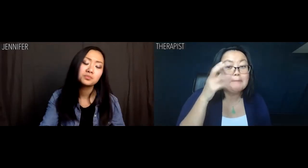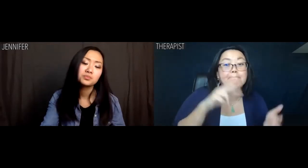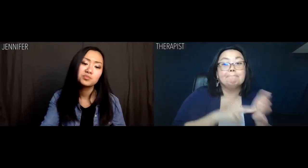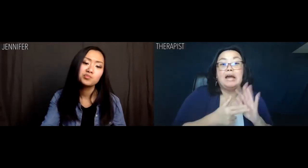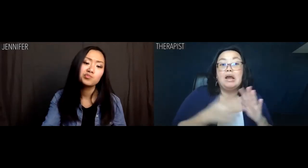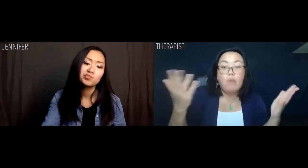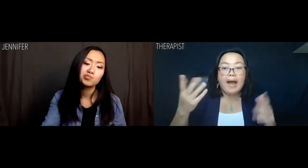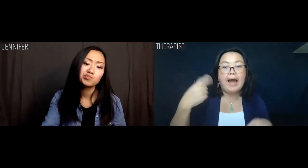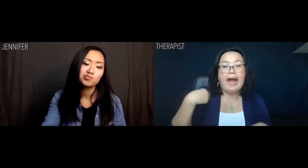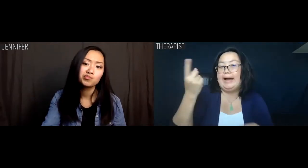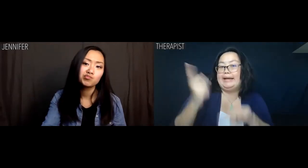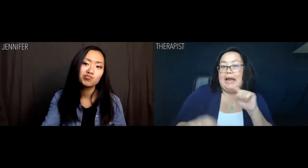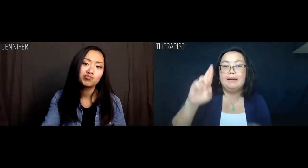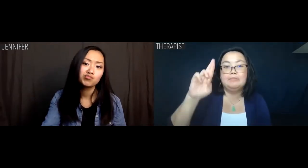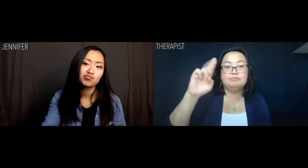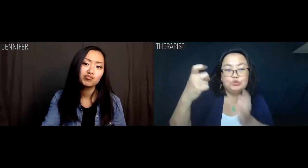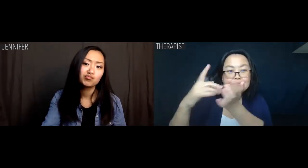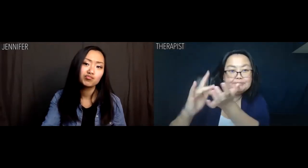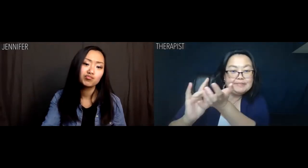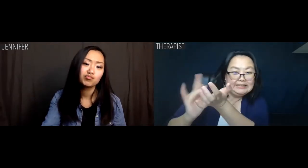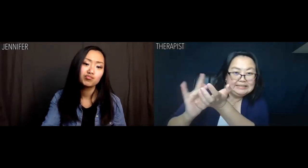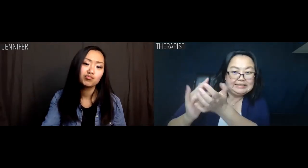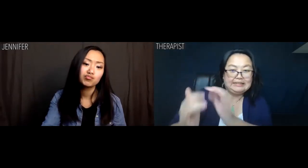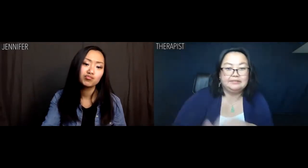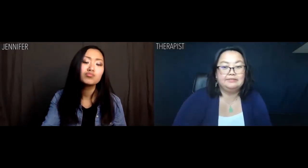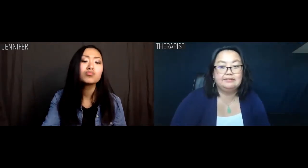It just means I can't prescribe drugs.